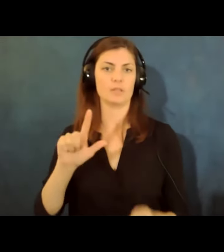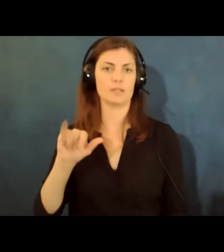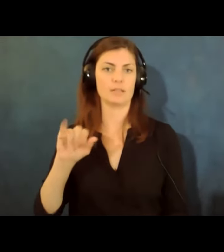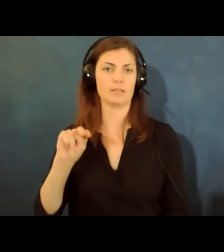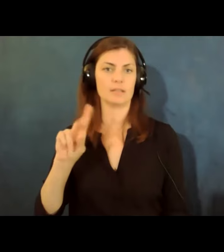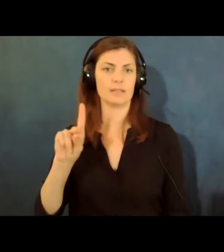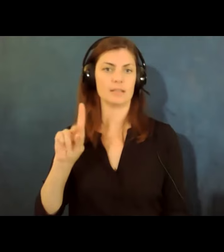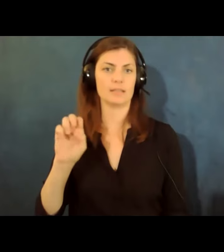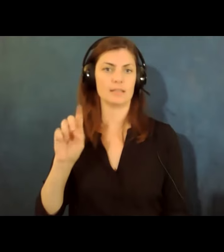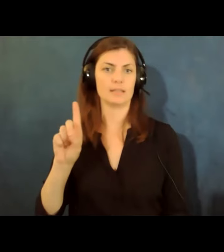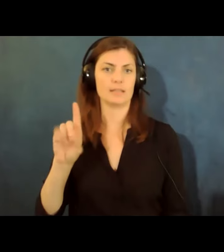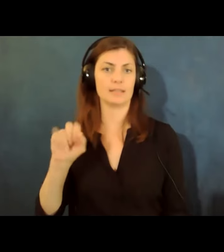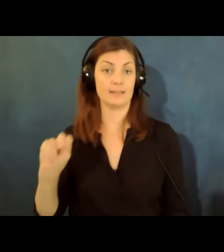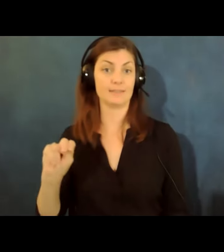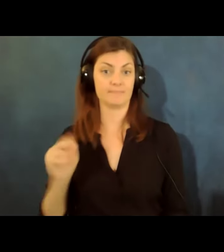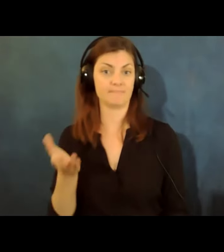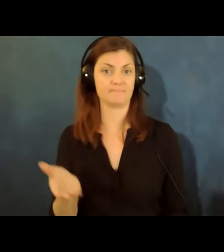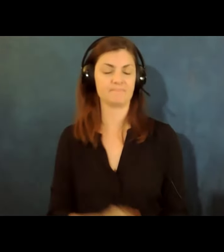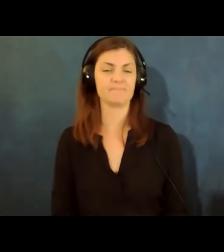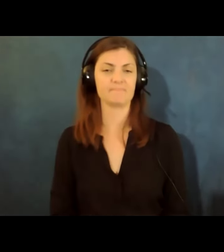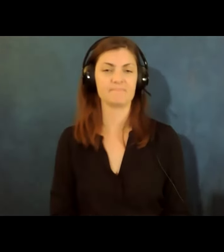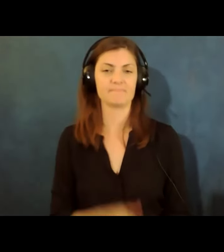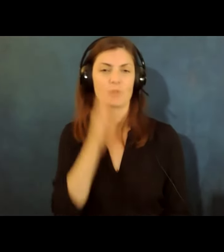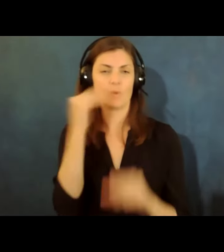right here and i'll get that to everybody there as well